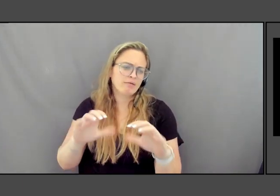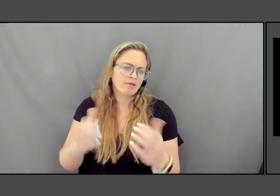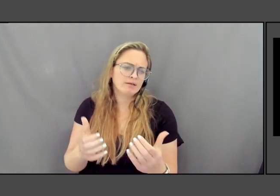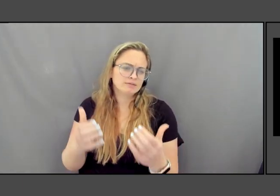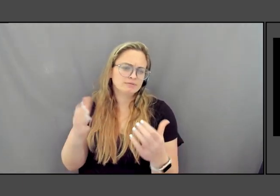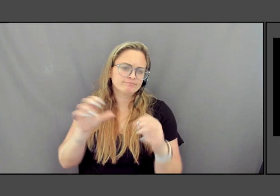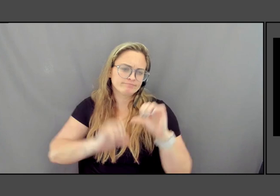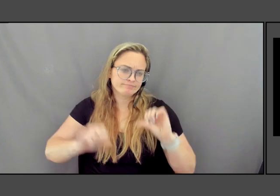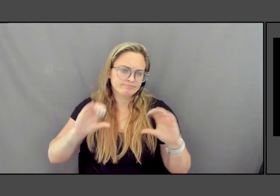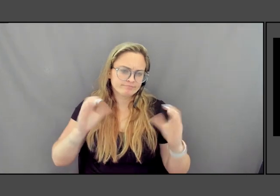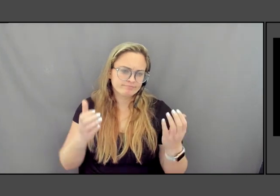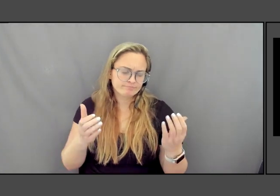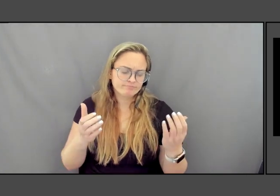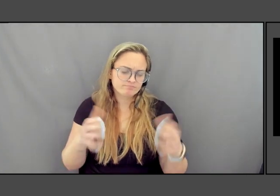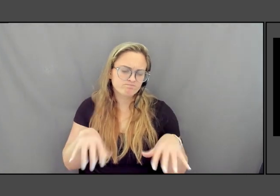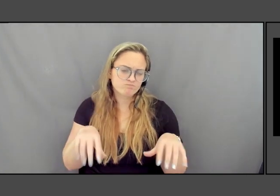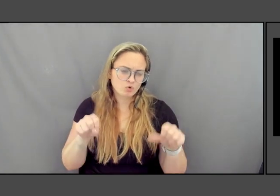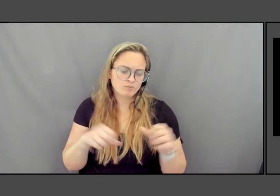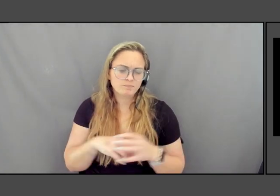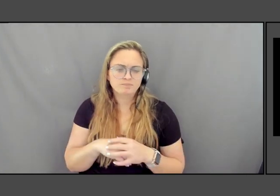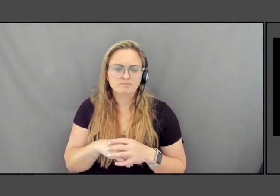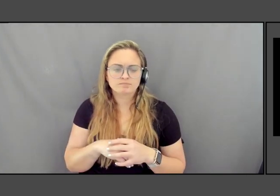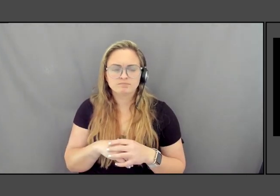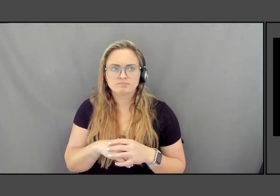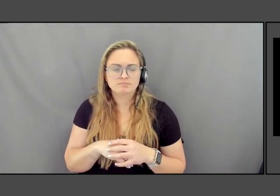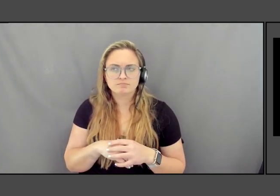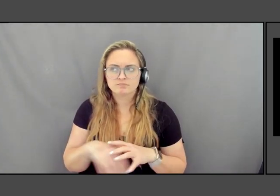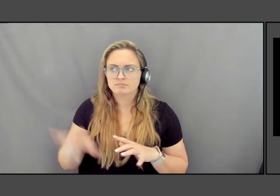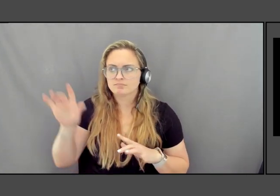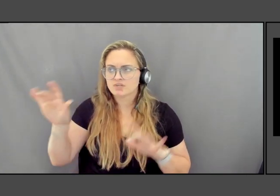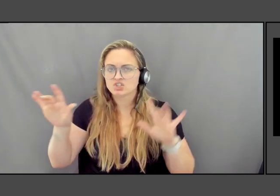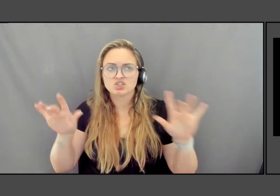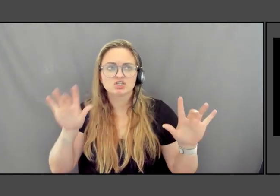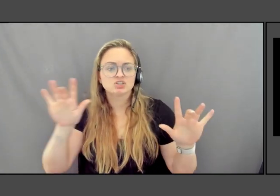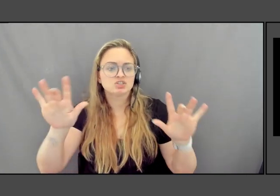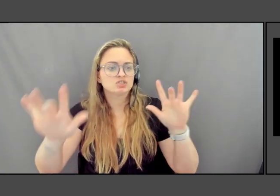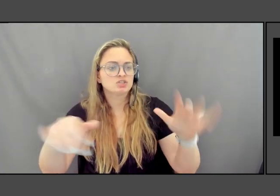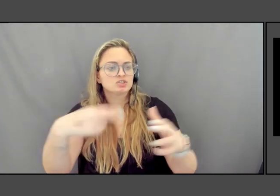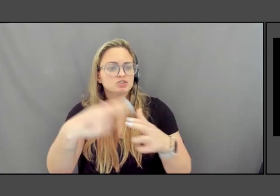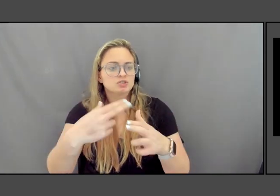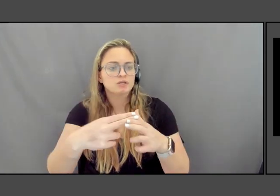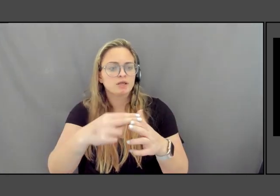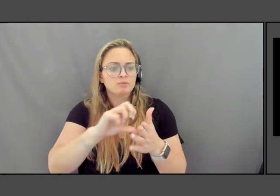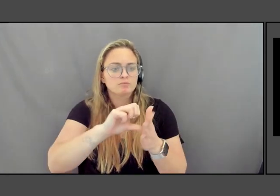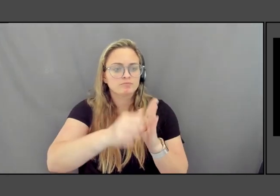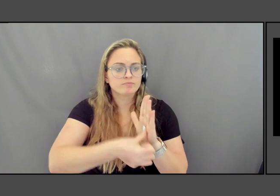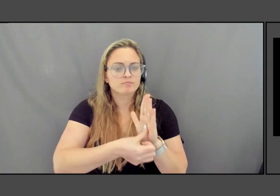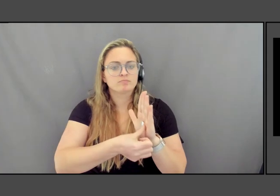you couldn't not touch the names, and inscribed on this inner circular marble rotunda